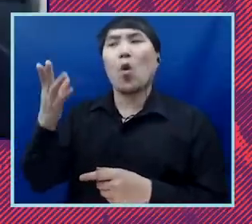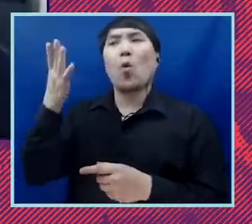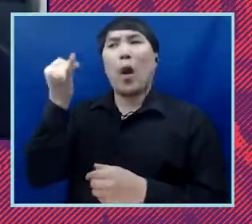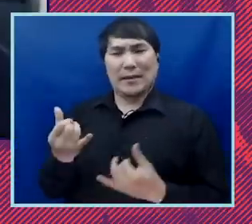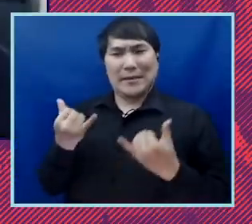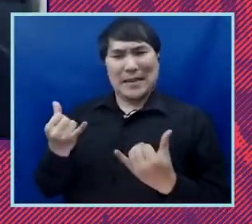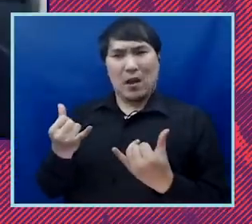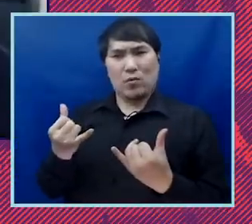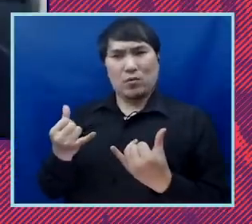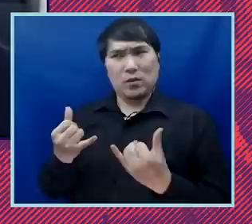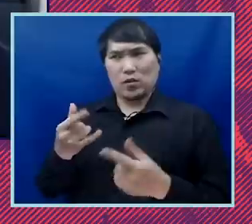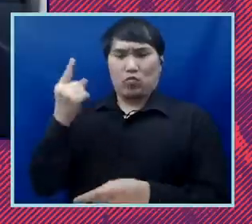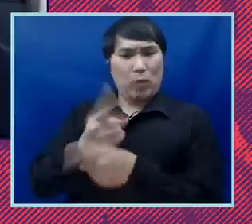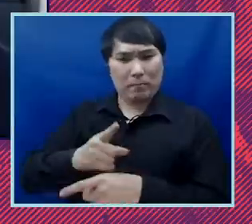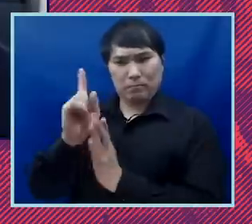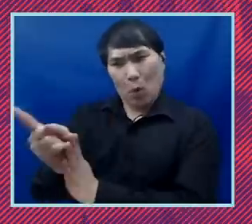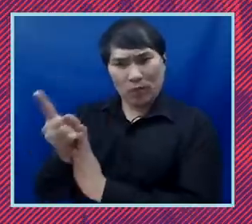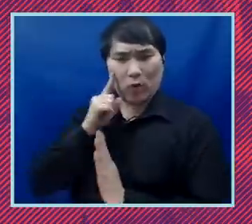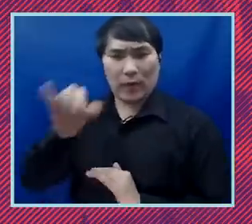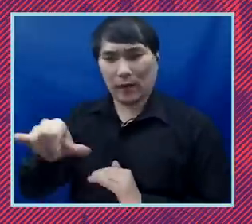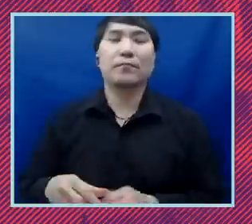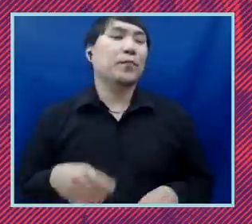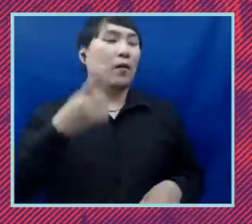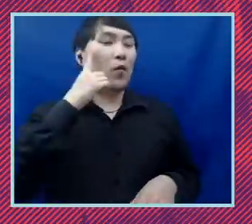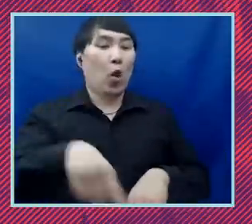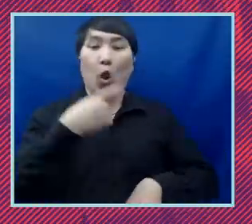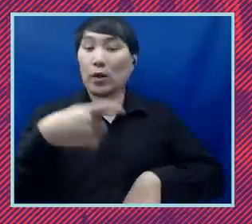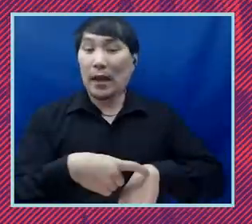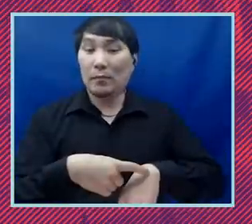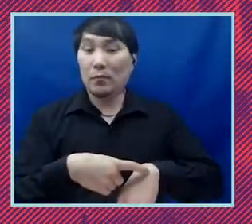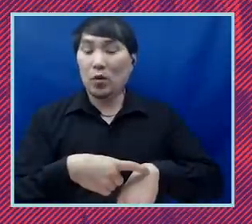that marries the moment. For a long time, racial justice advocates have been calling